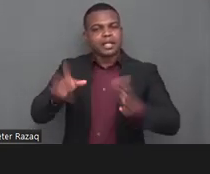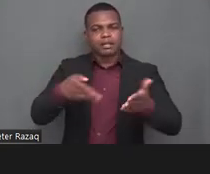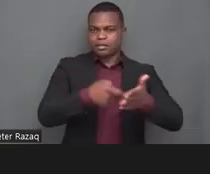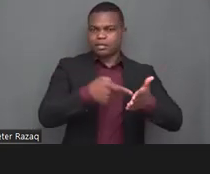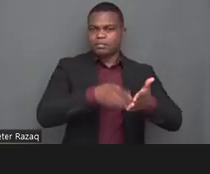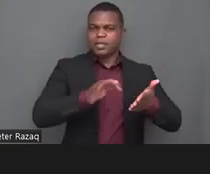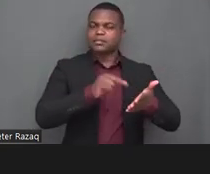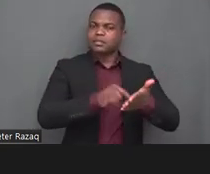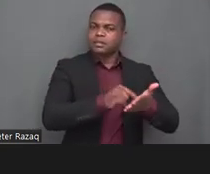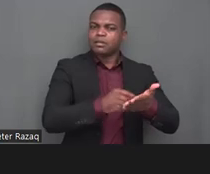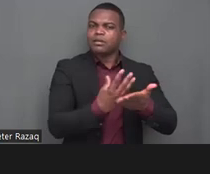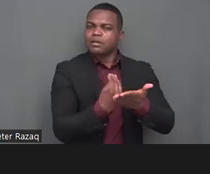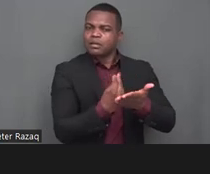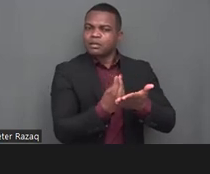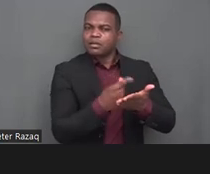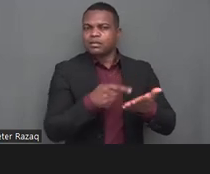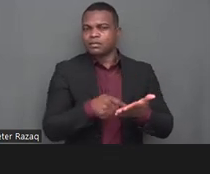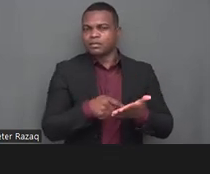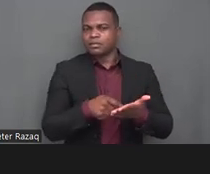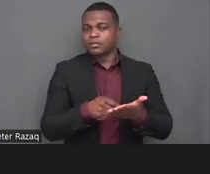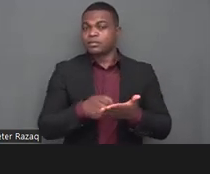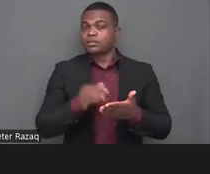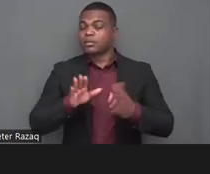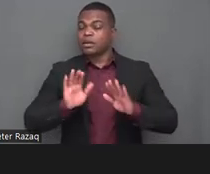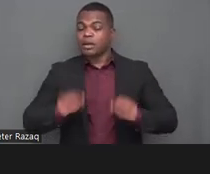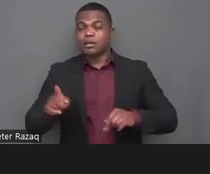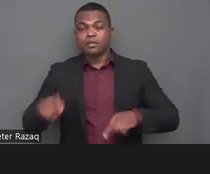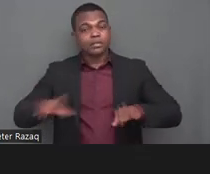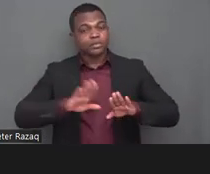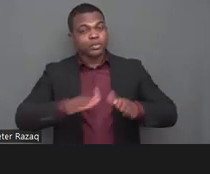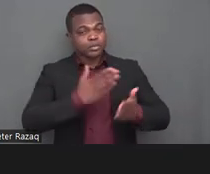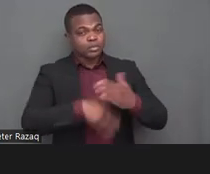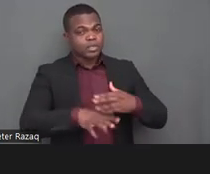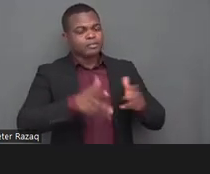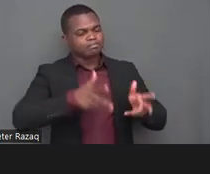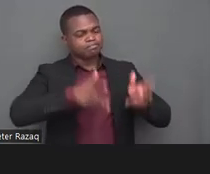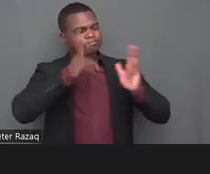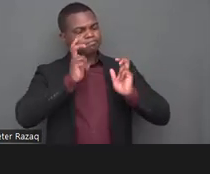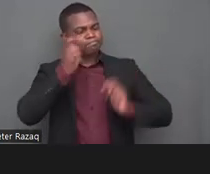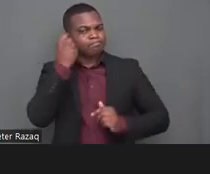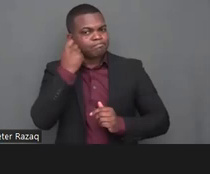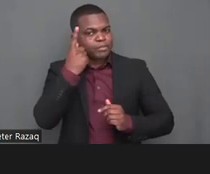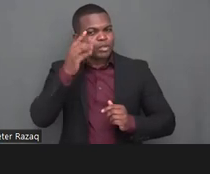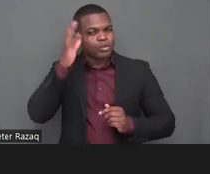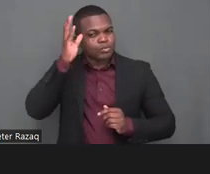they are noteworthy and commendable efforts that have been made by various stakeholders to ensure